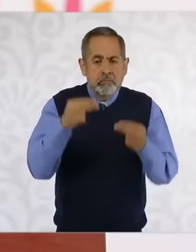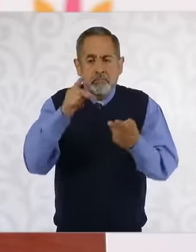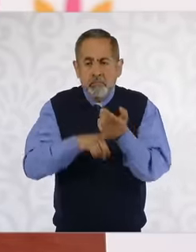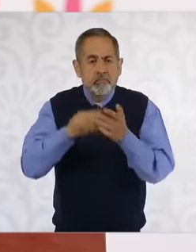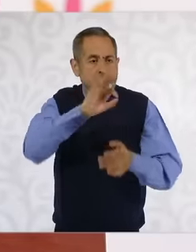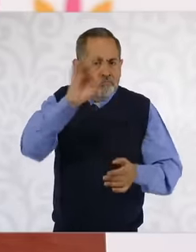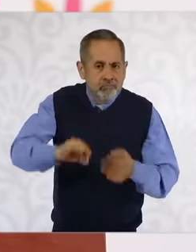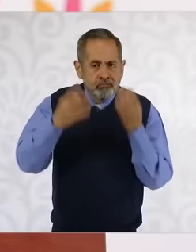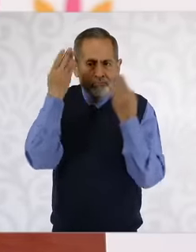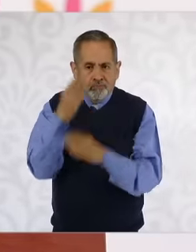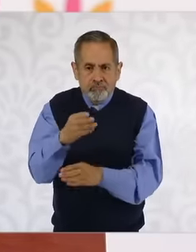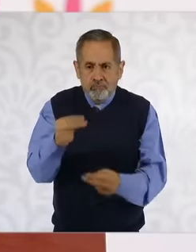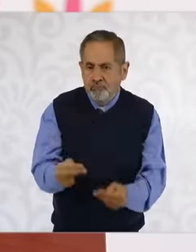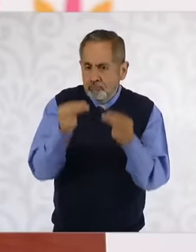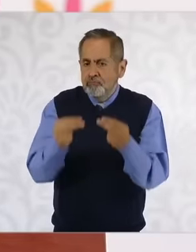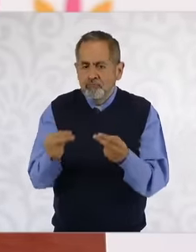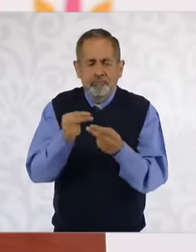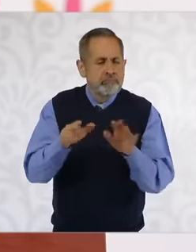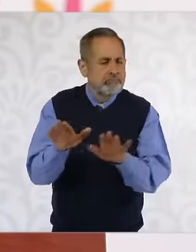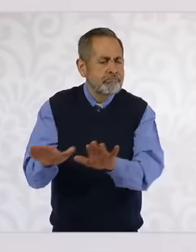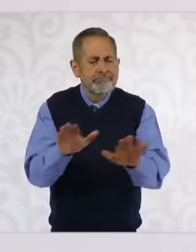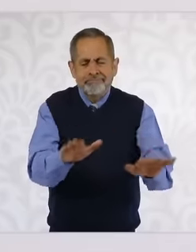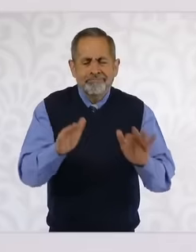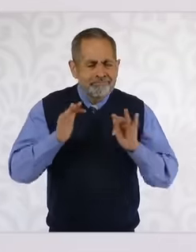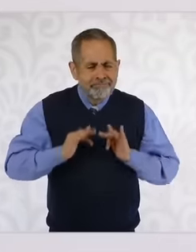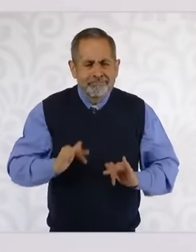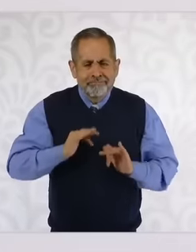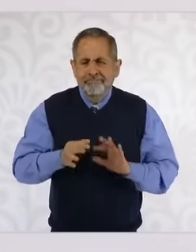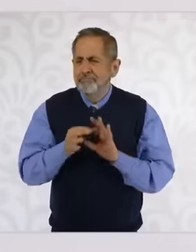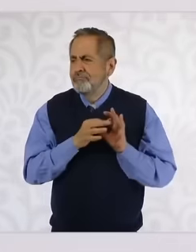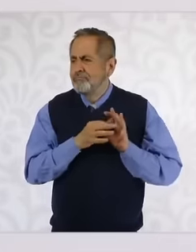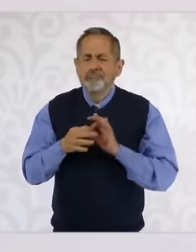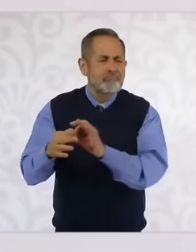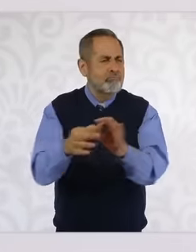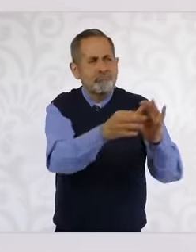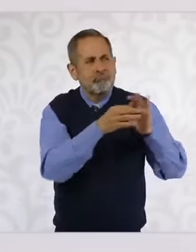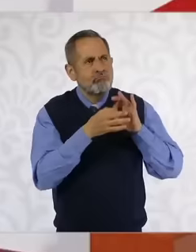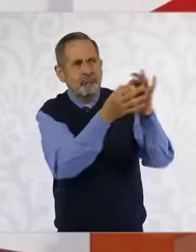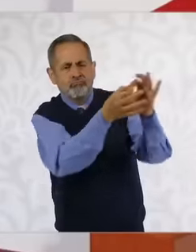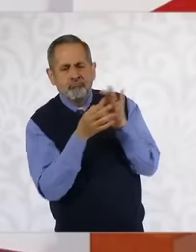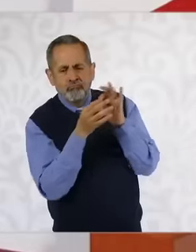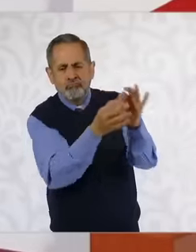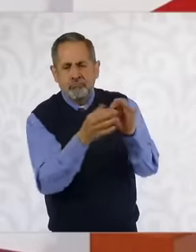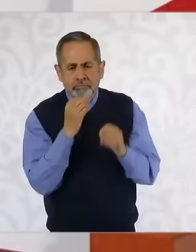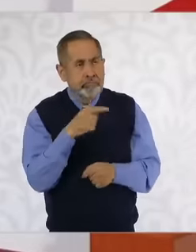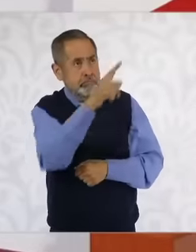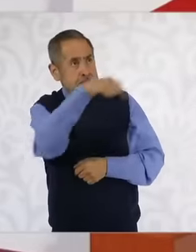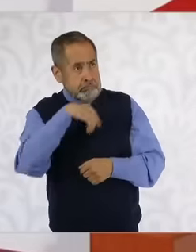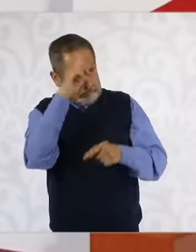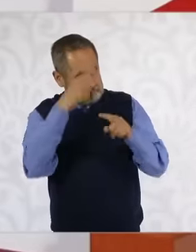and We are going to be very United in this because here, if there are no differences, there will be other things in